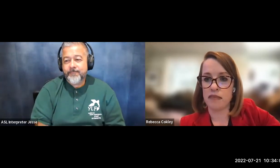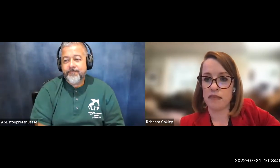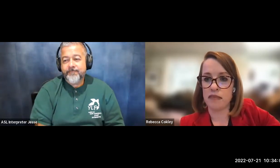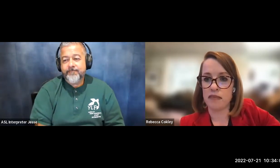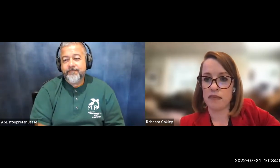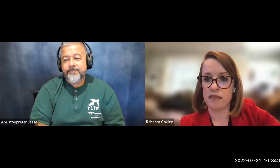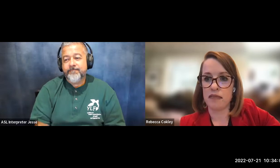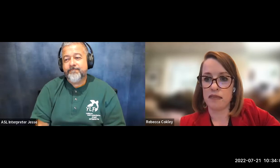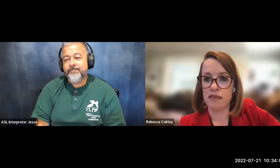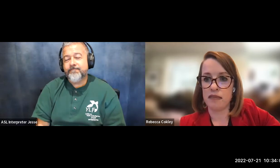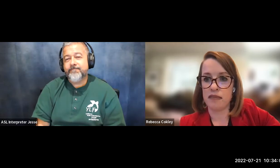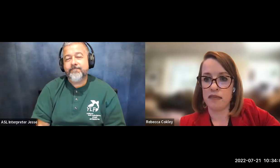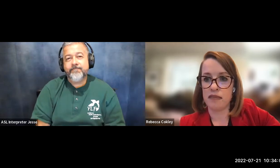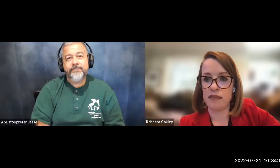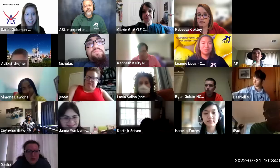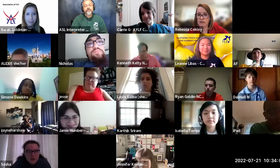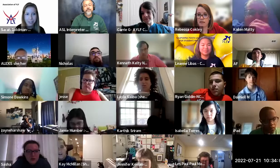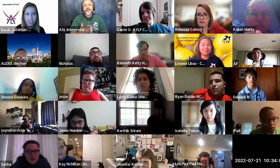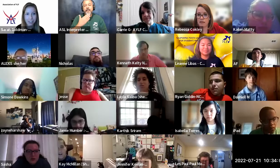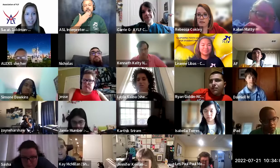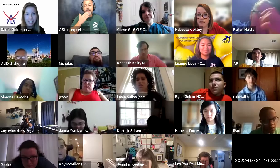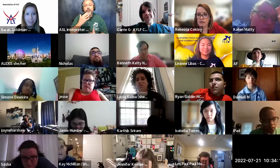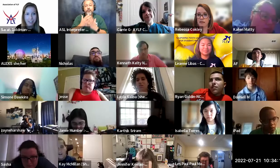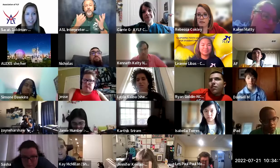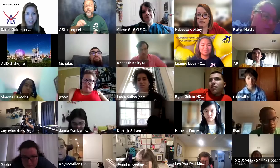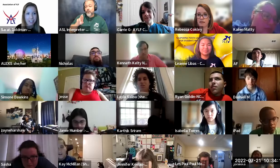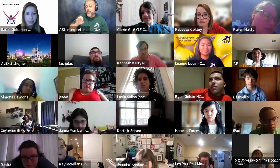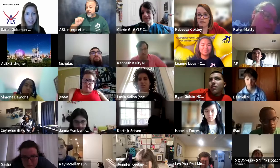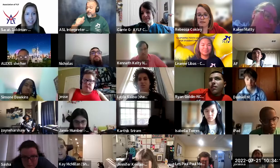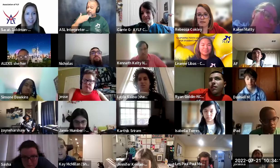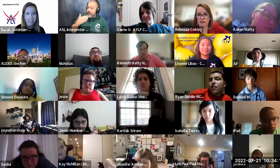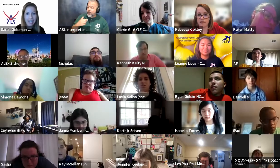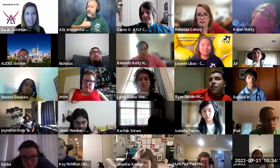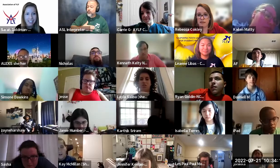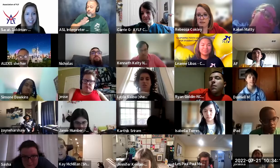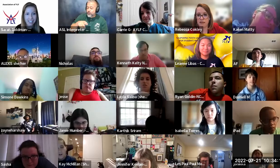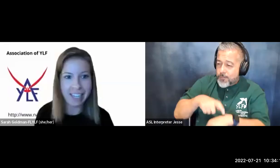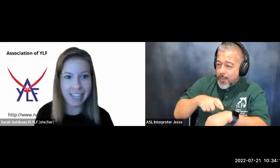great thank you so much rebecca and we appreciate your time and you being here today this is sarah